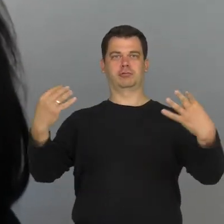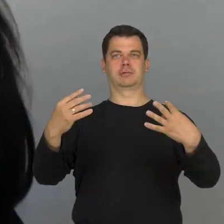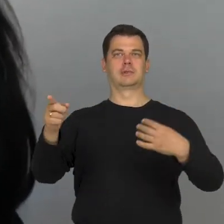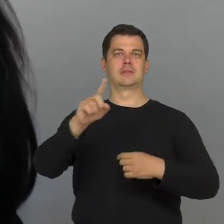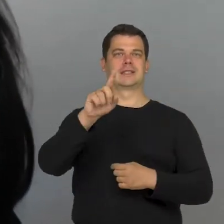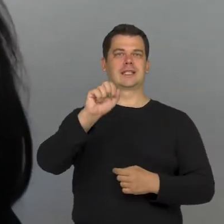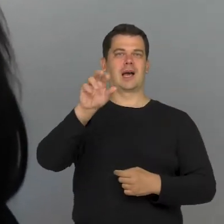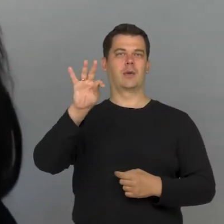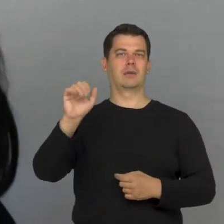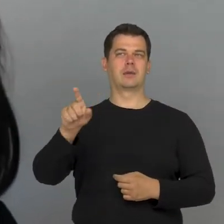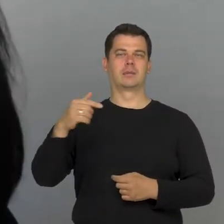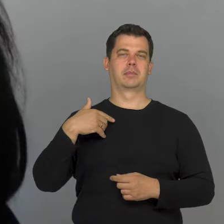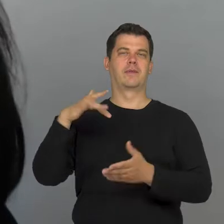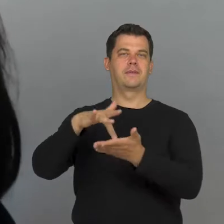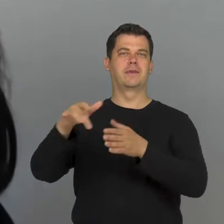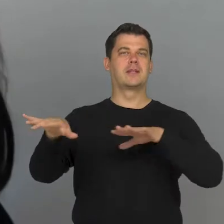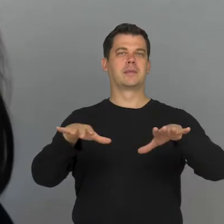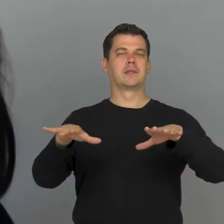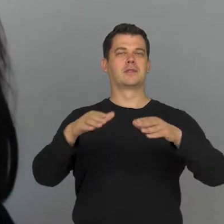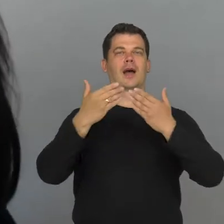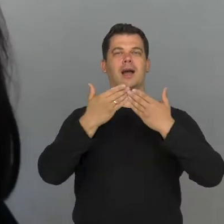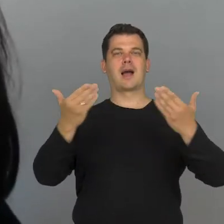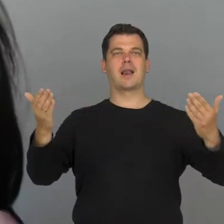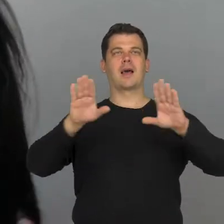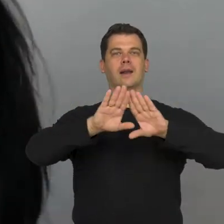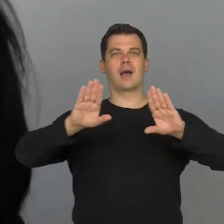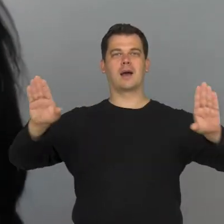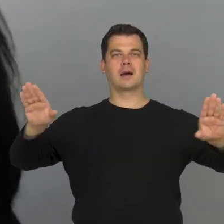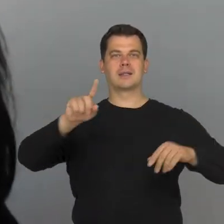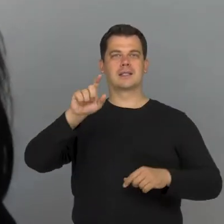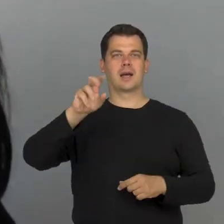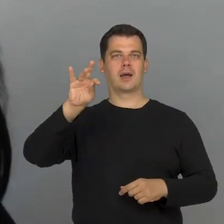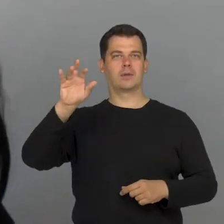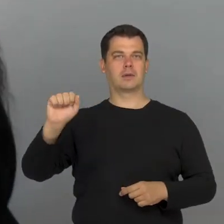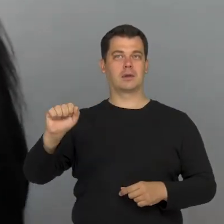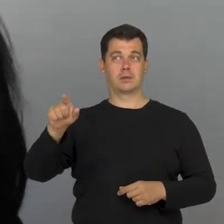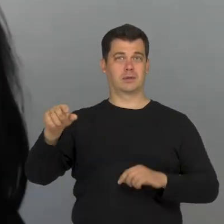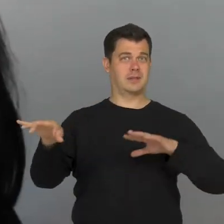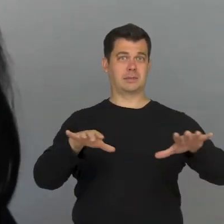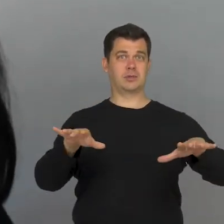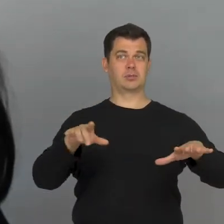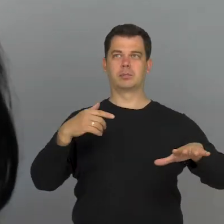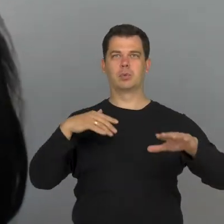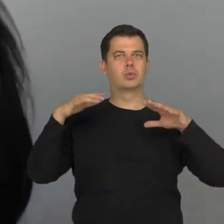because our performance took place in a gallery which is an area designed with observation in mind. For intense observation